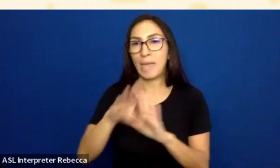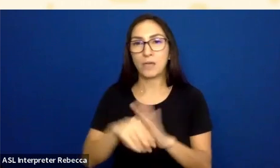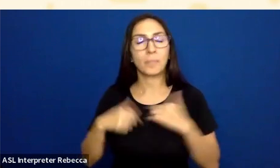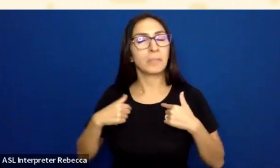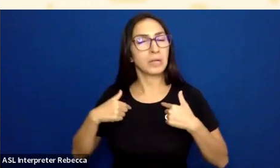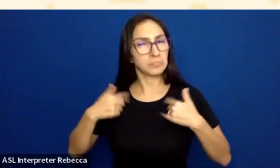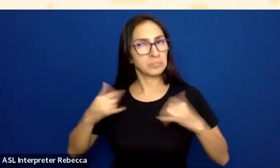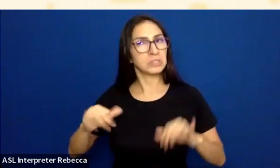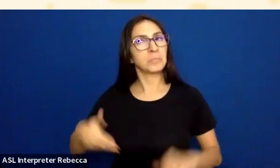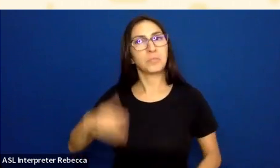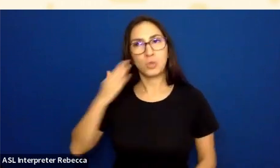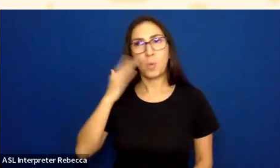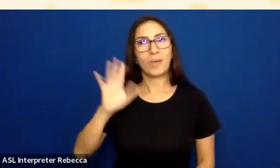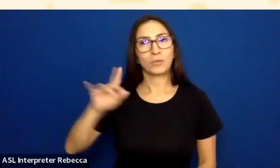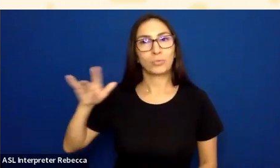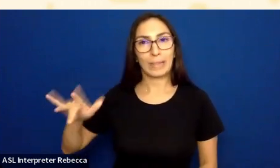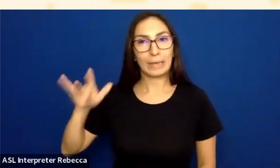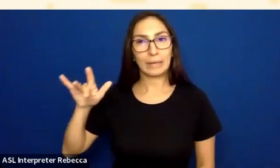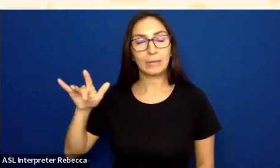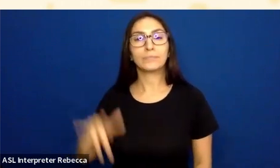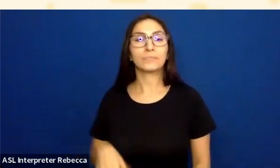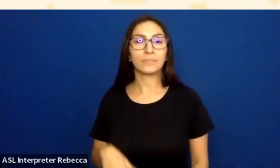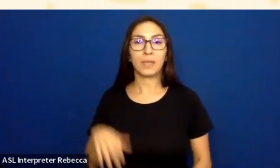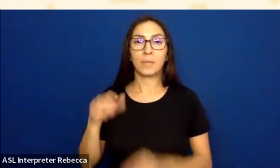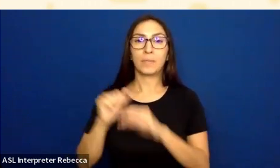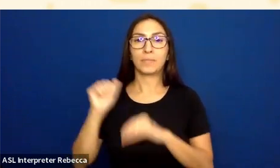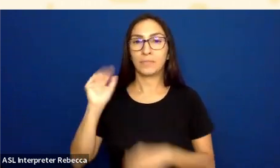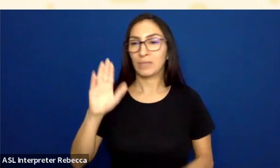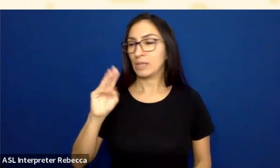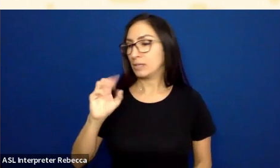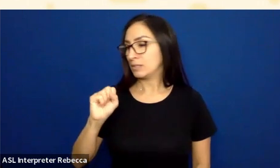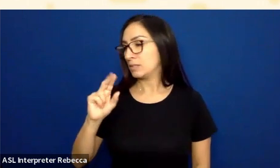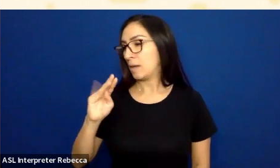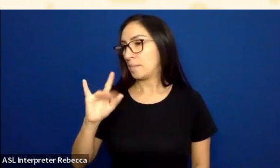Now submit usually looks like a button, but sometimes it might be a different color.